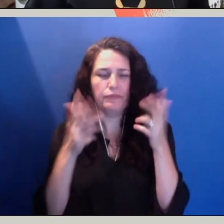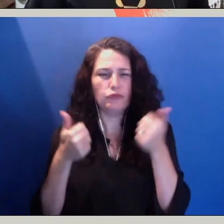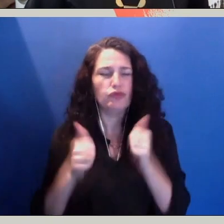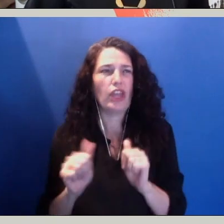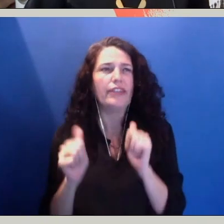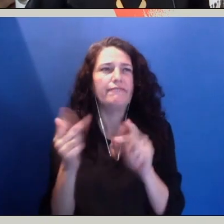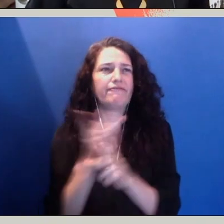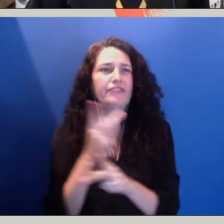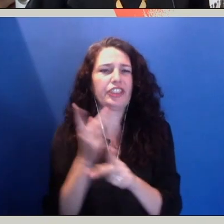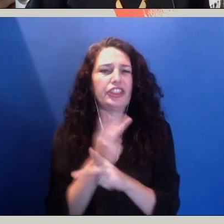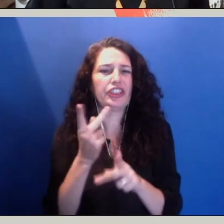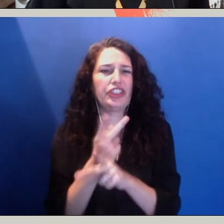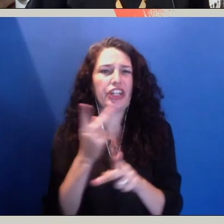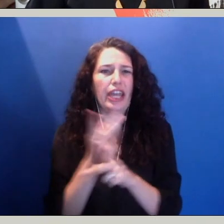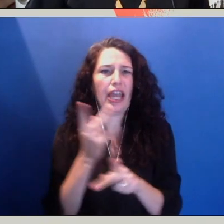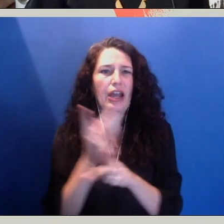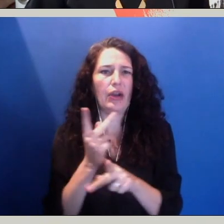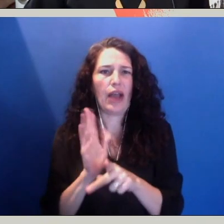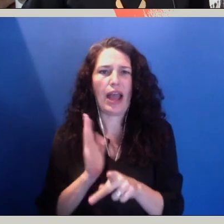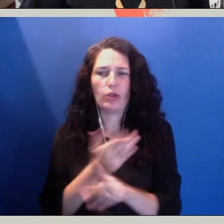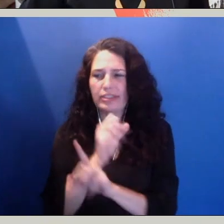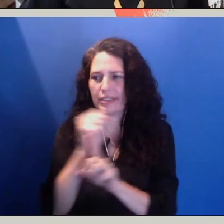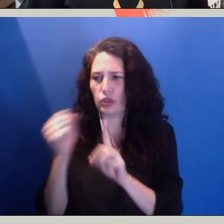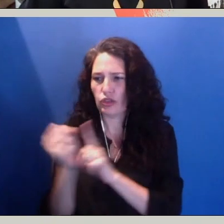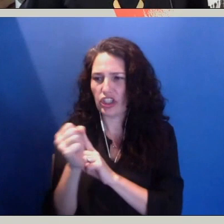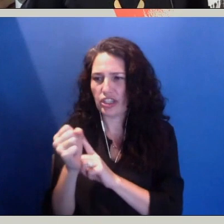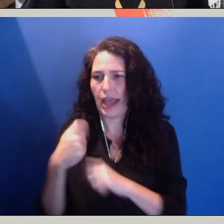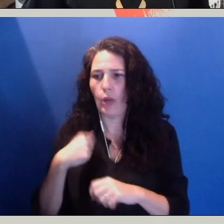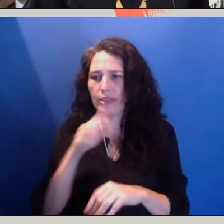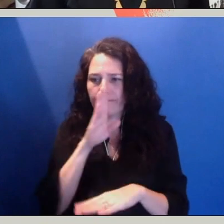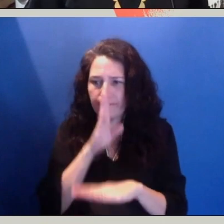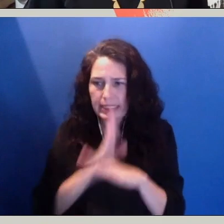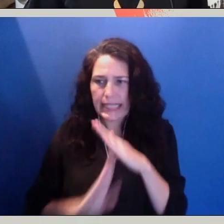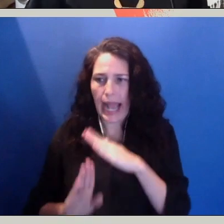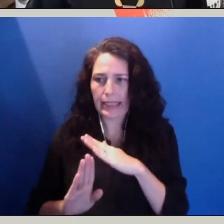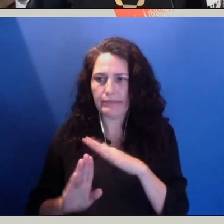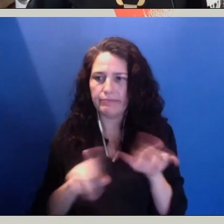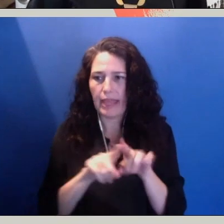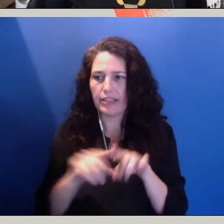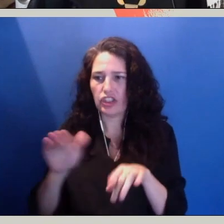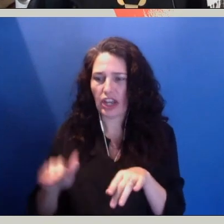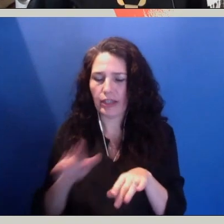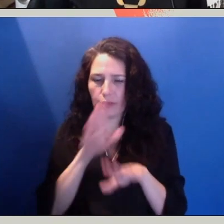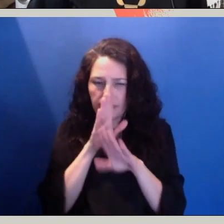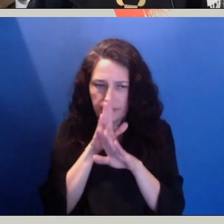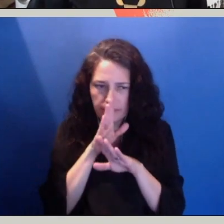that I feel the responsibility to speak,